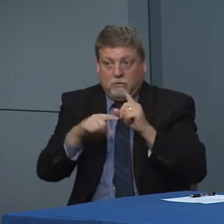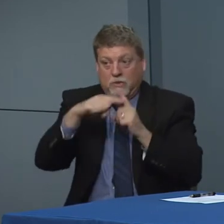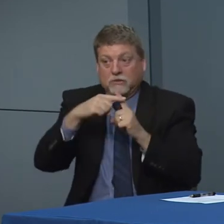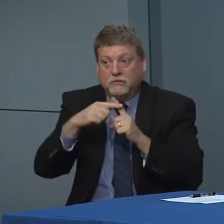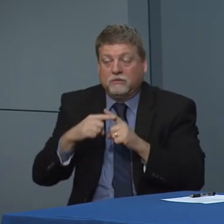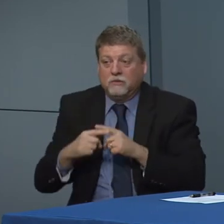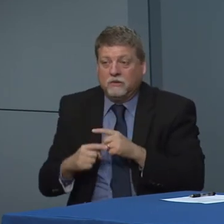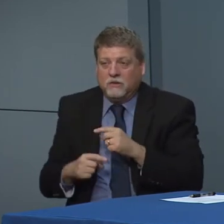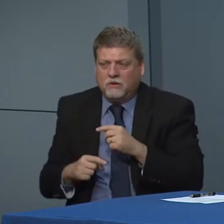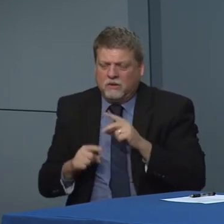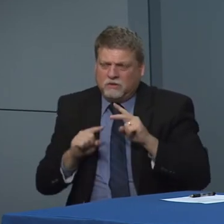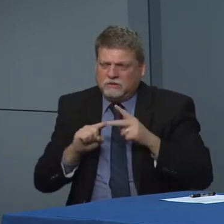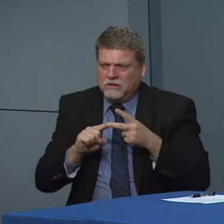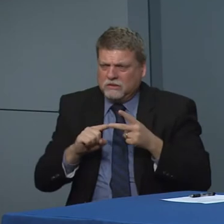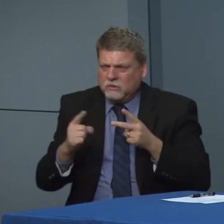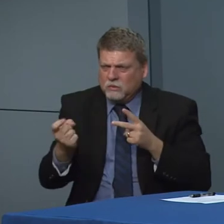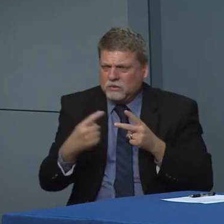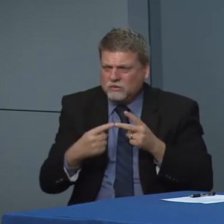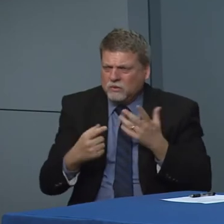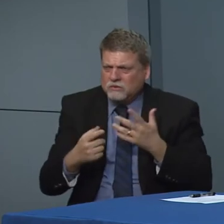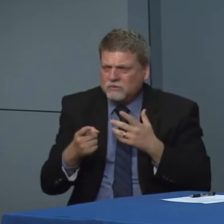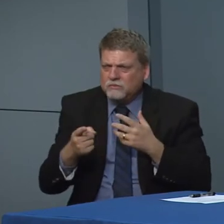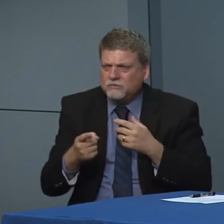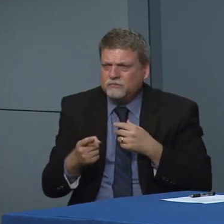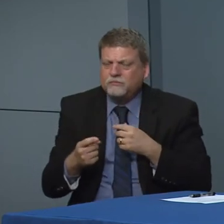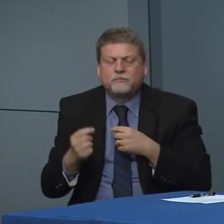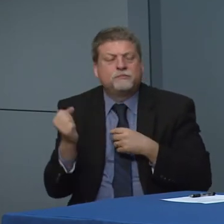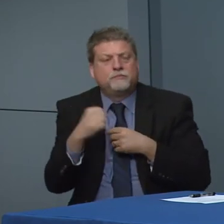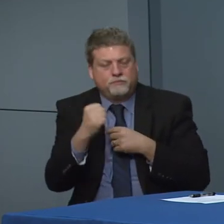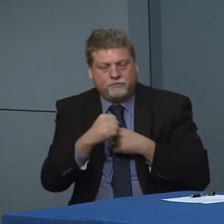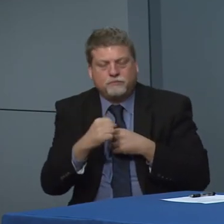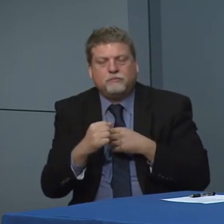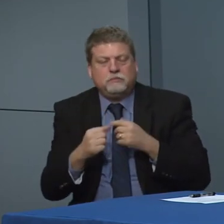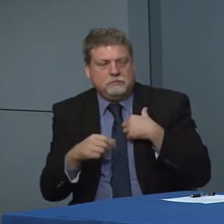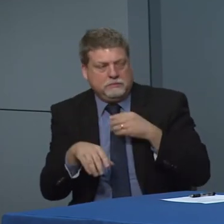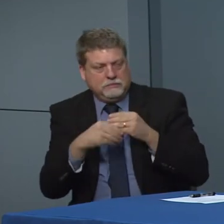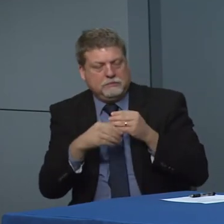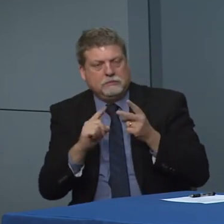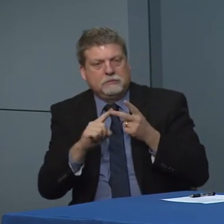that and if there's any started the 2nd half year.